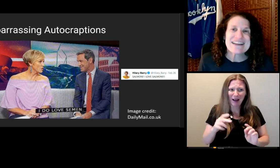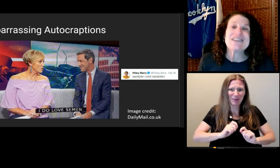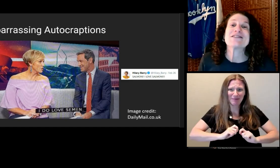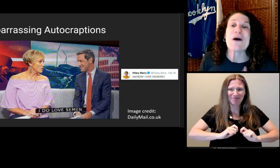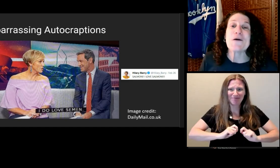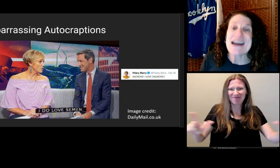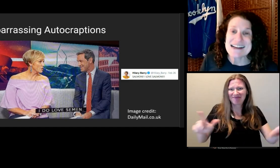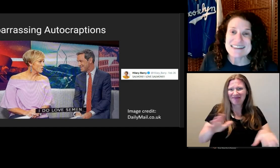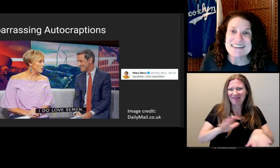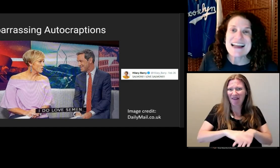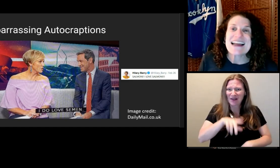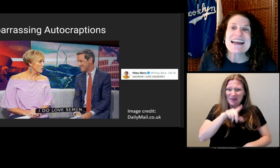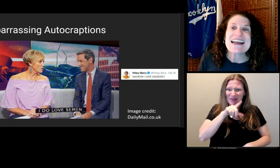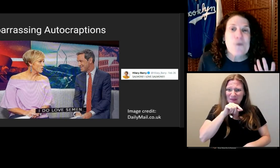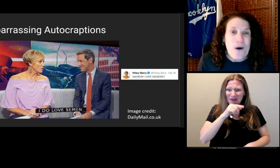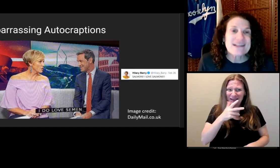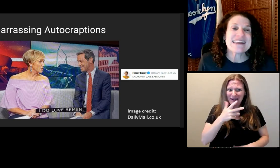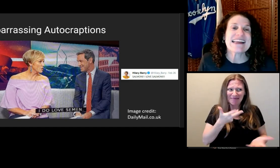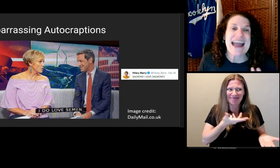So yes, quality captions matter!!